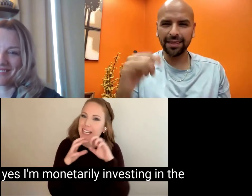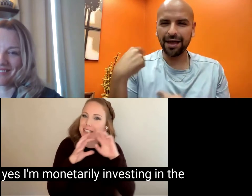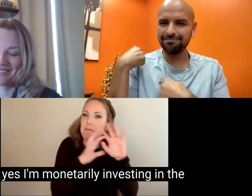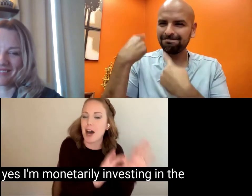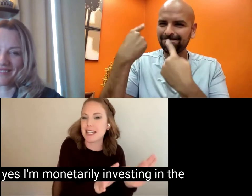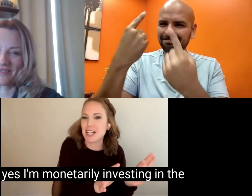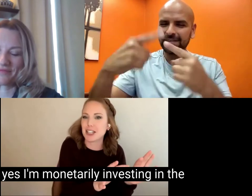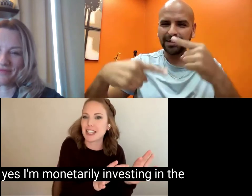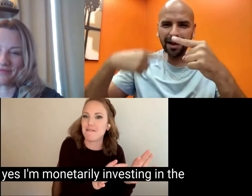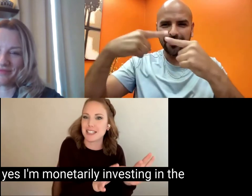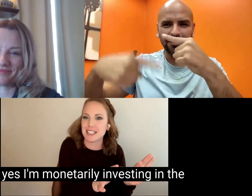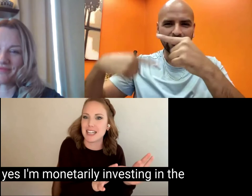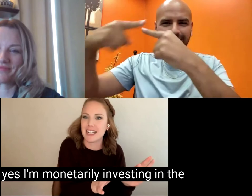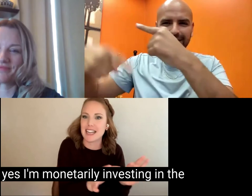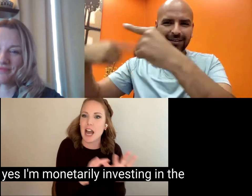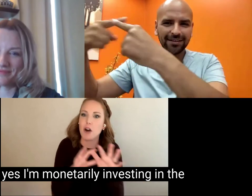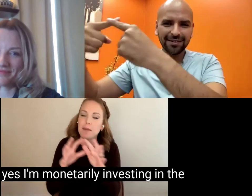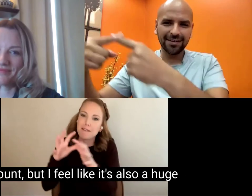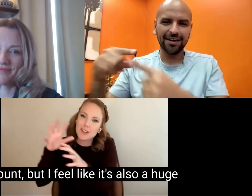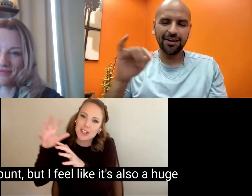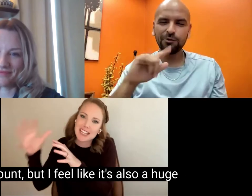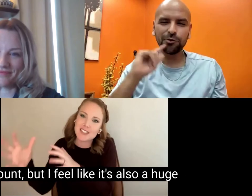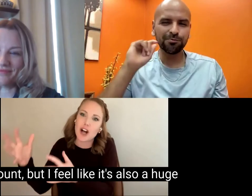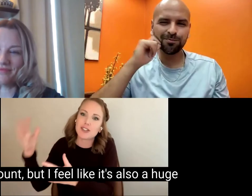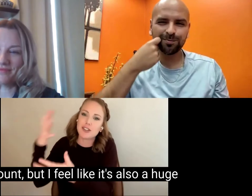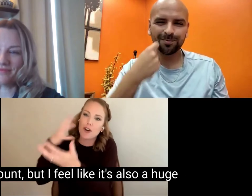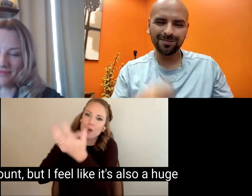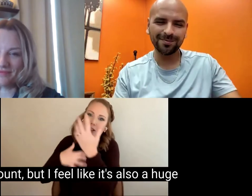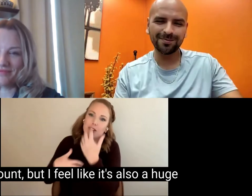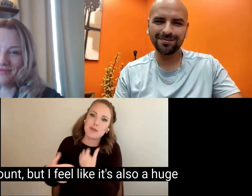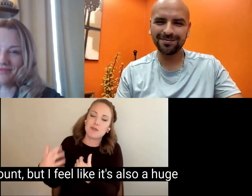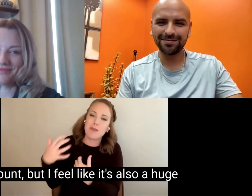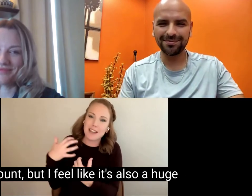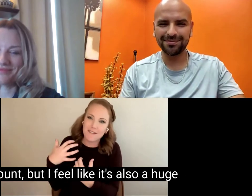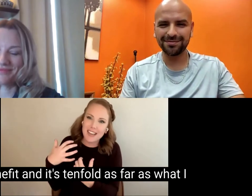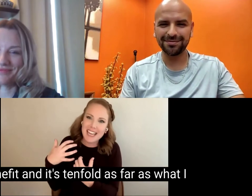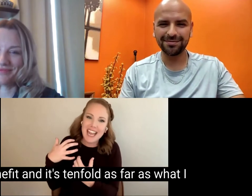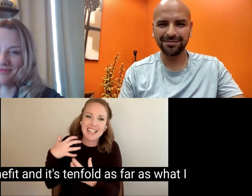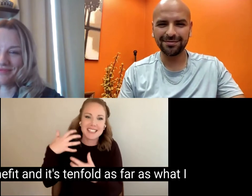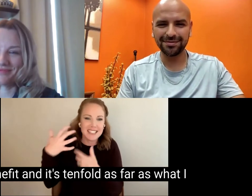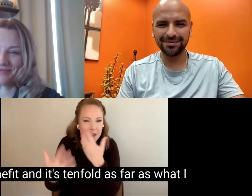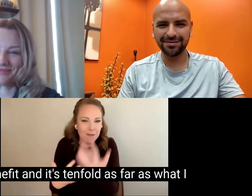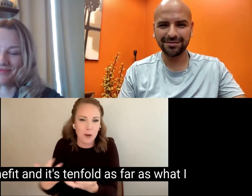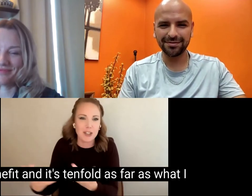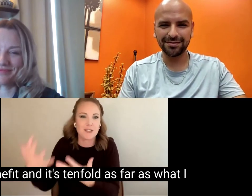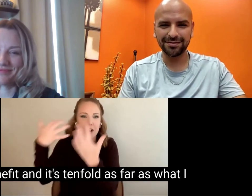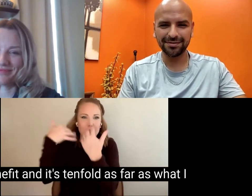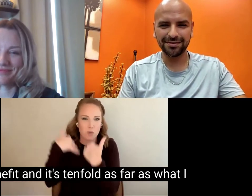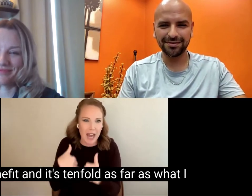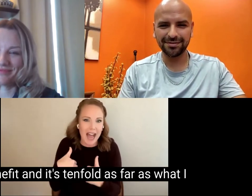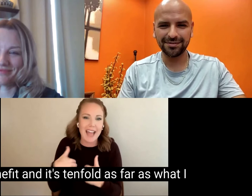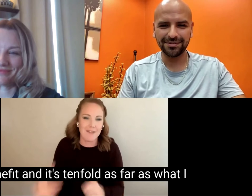So yes I'm monetarily investing in the count, but I feel like it's also a huge benefit and it's tenfold as far as what I